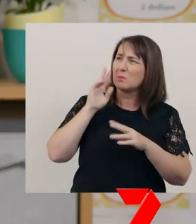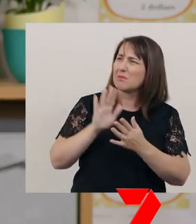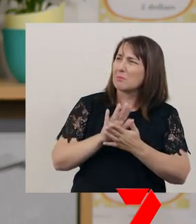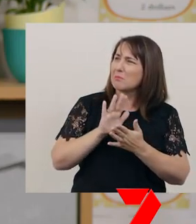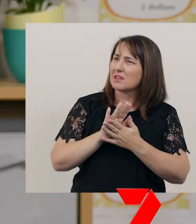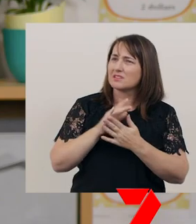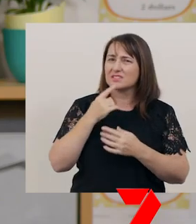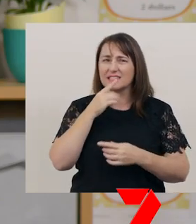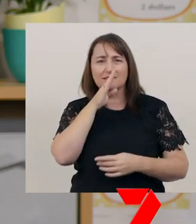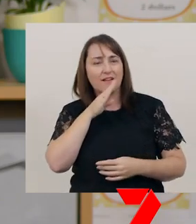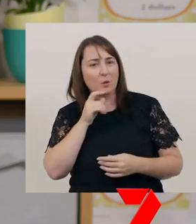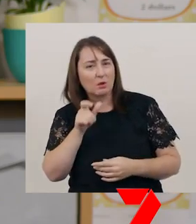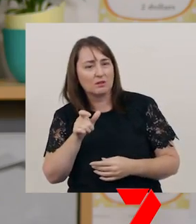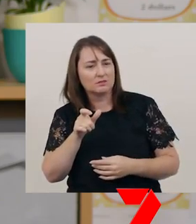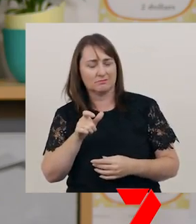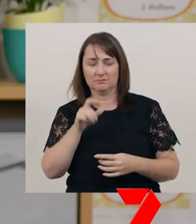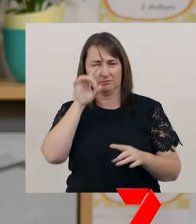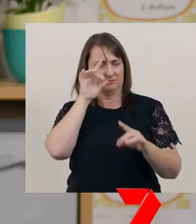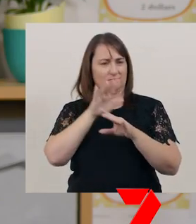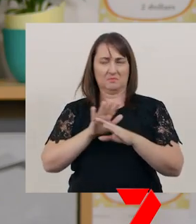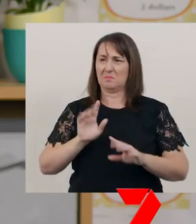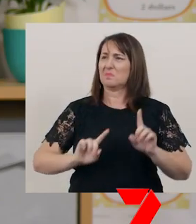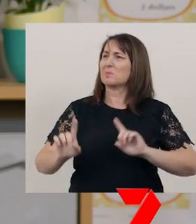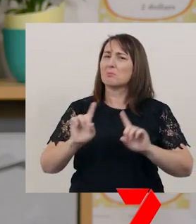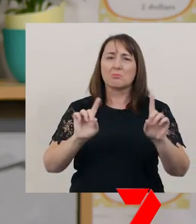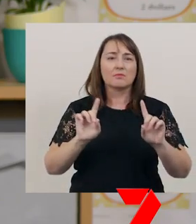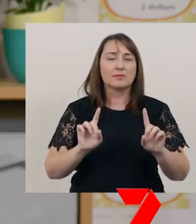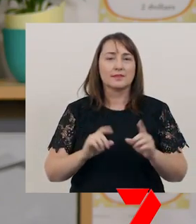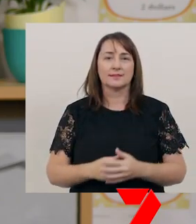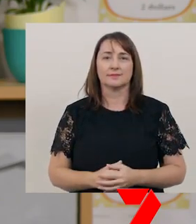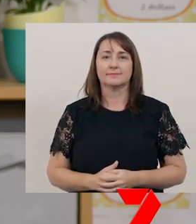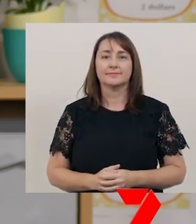and this might mean that they become confused.